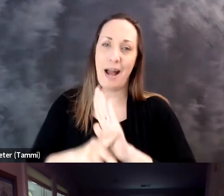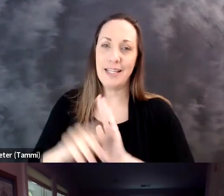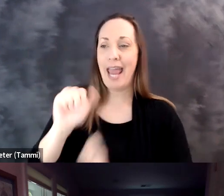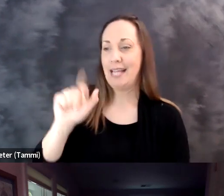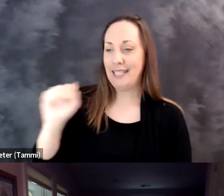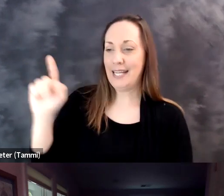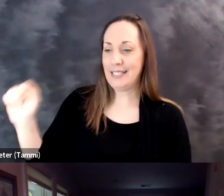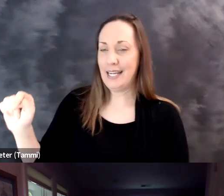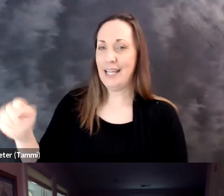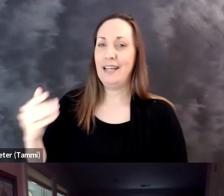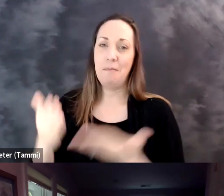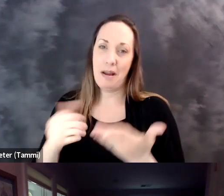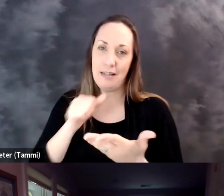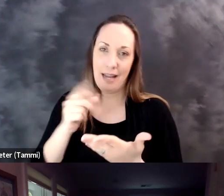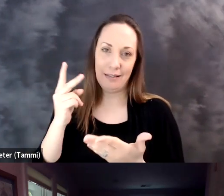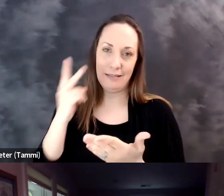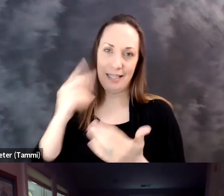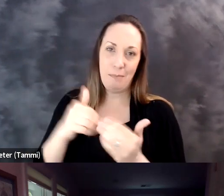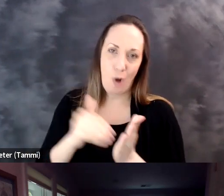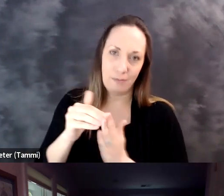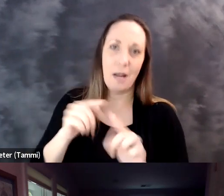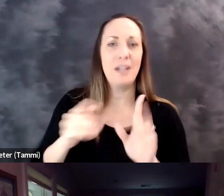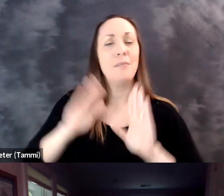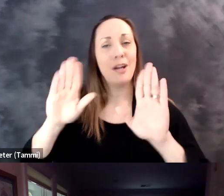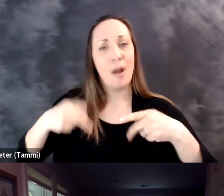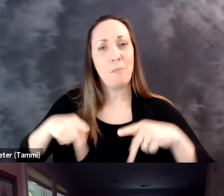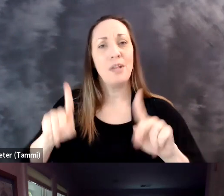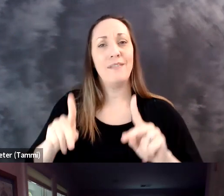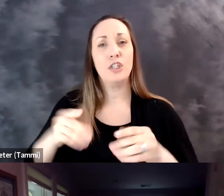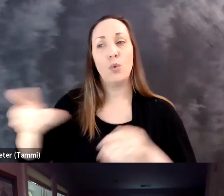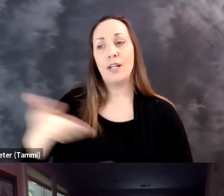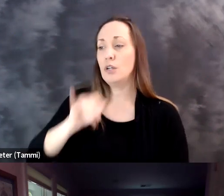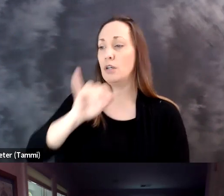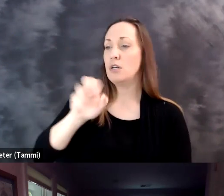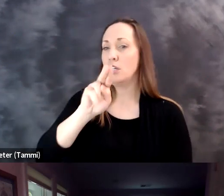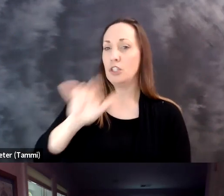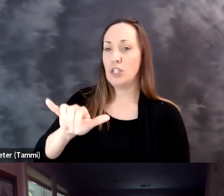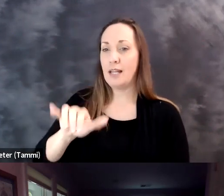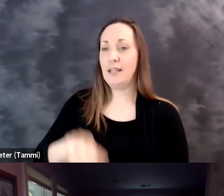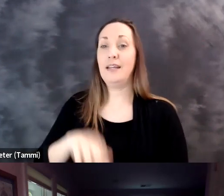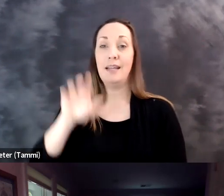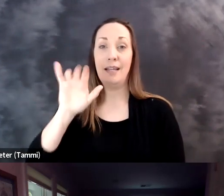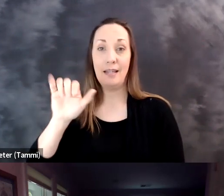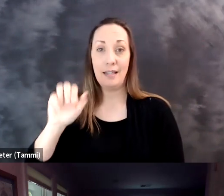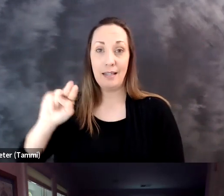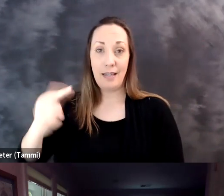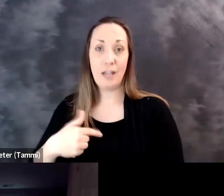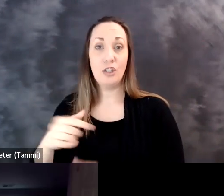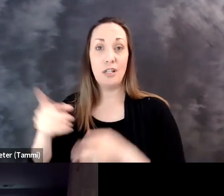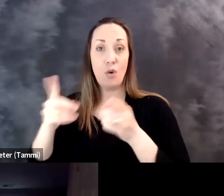and I'm probably the least important person that you'll be hearing in the next half hour. It is my great privilege to introduce